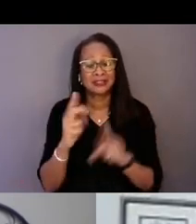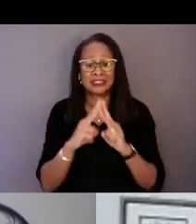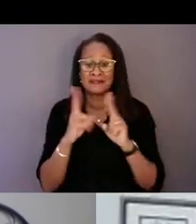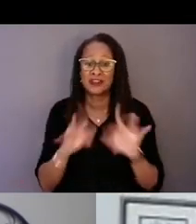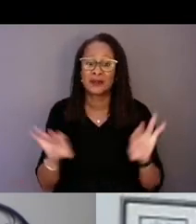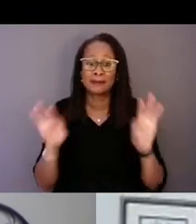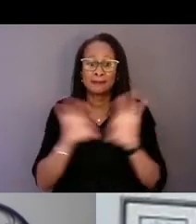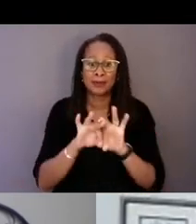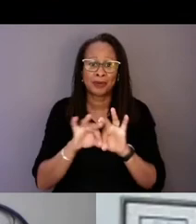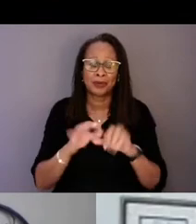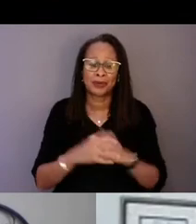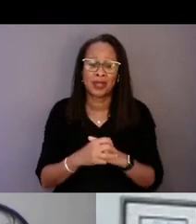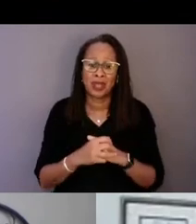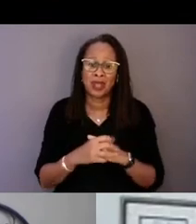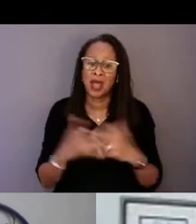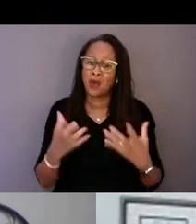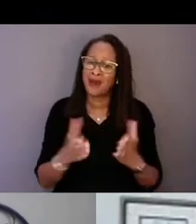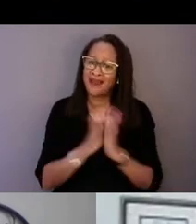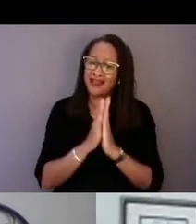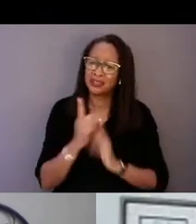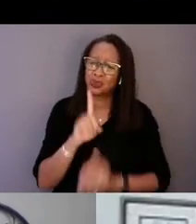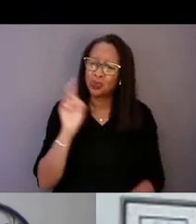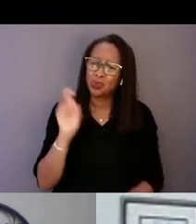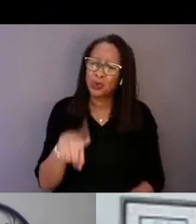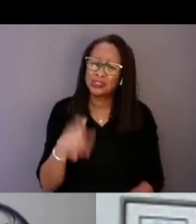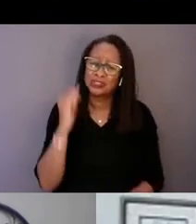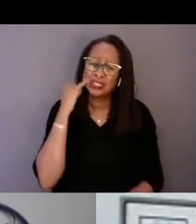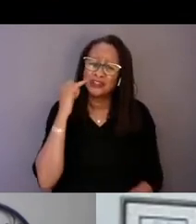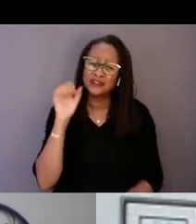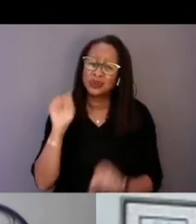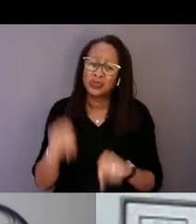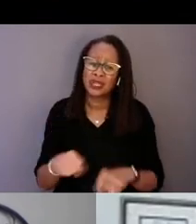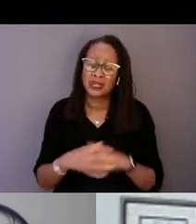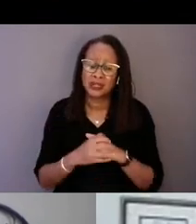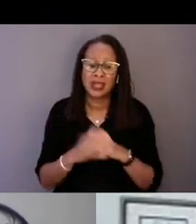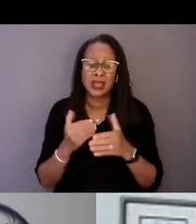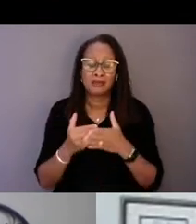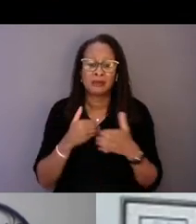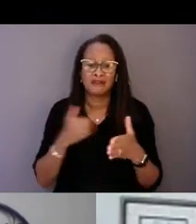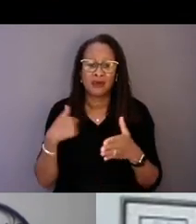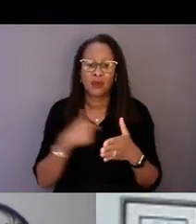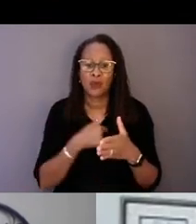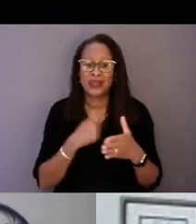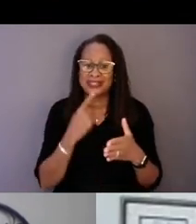I just wanted to ask you a question if you could before we say our thank you to you.